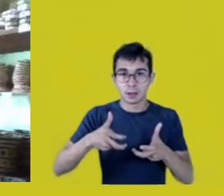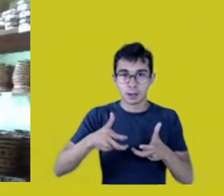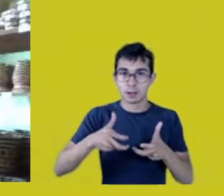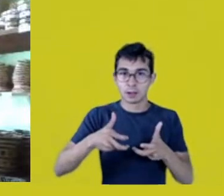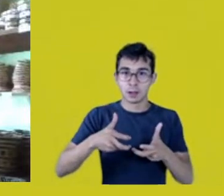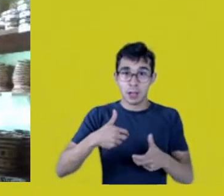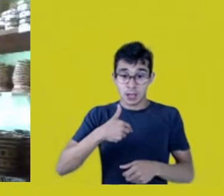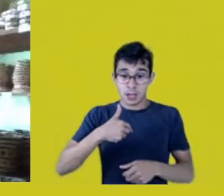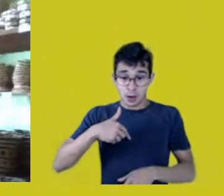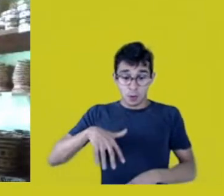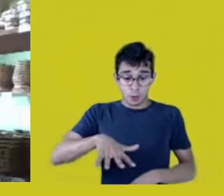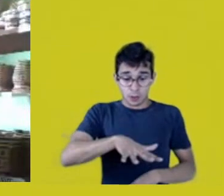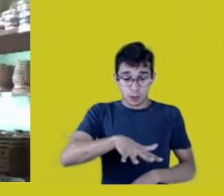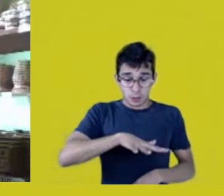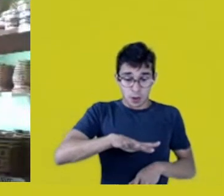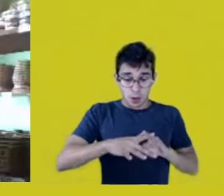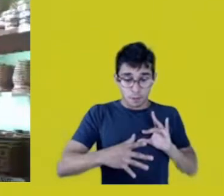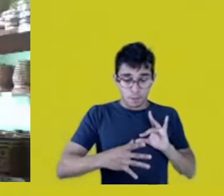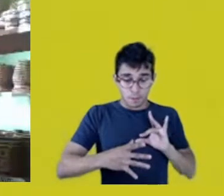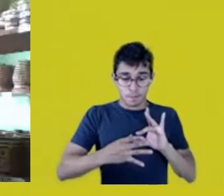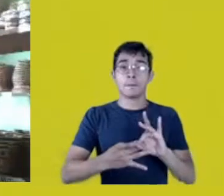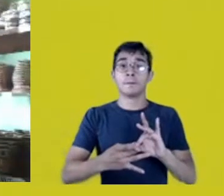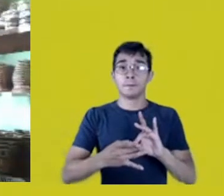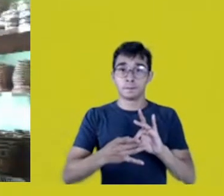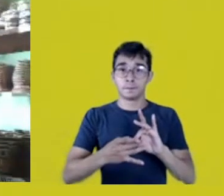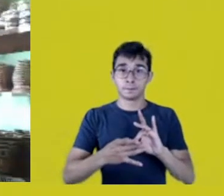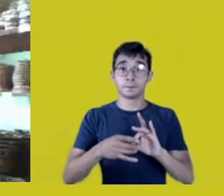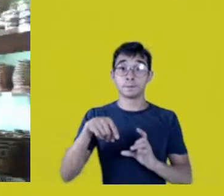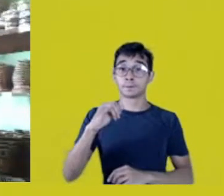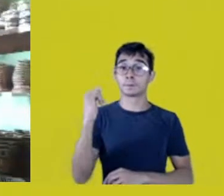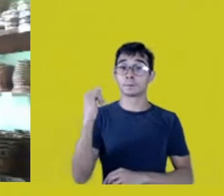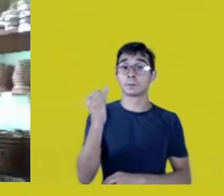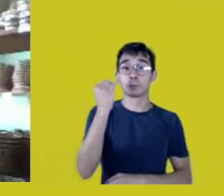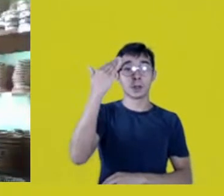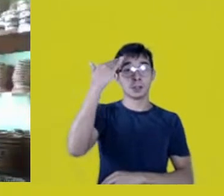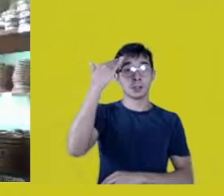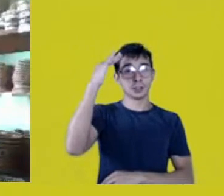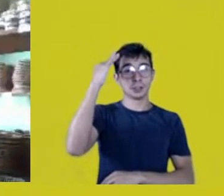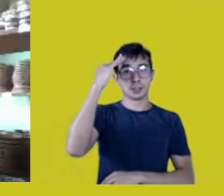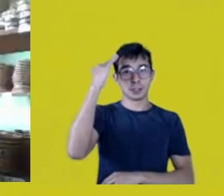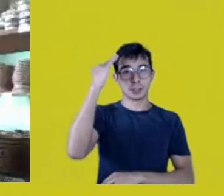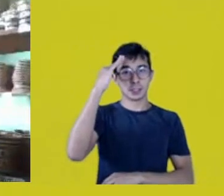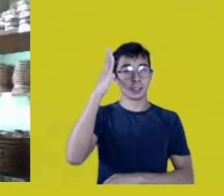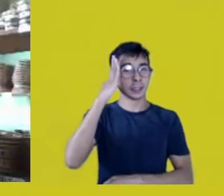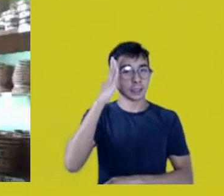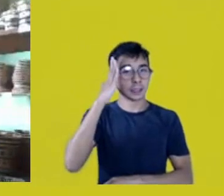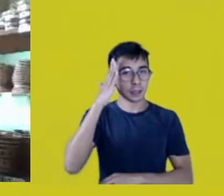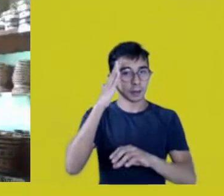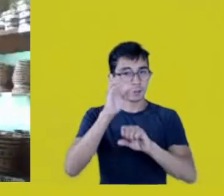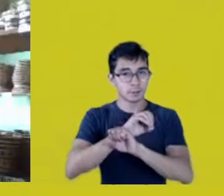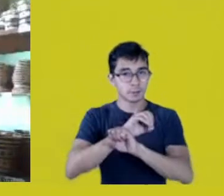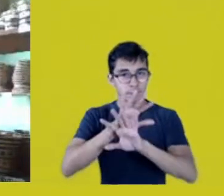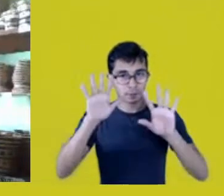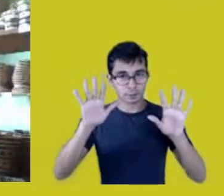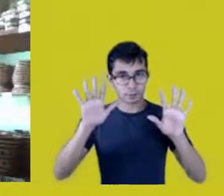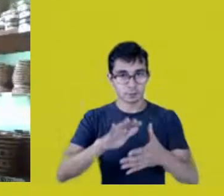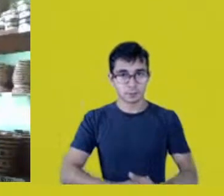That’s an important notion for us to think,